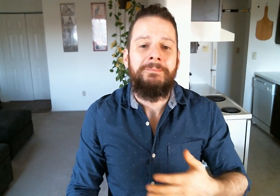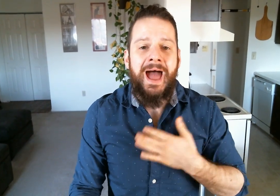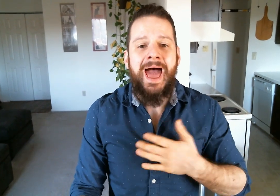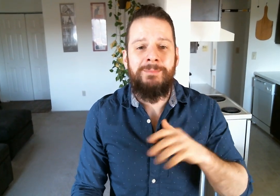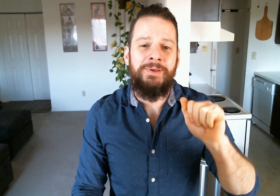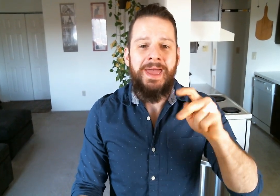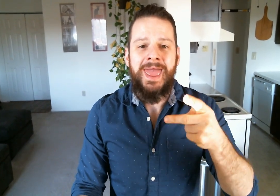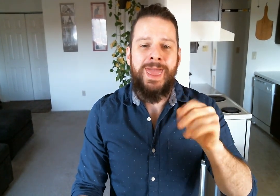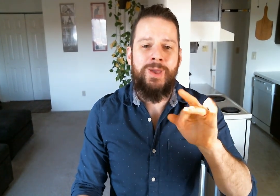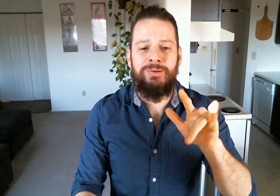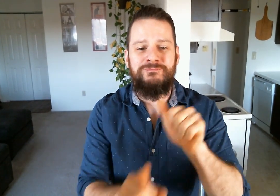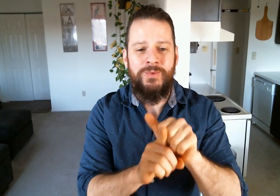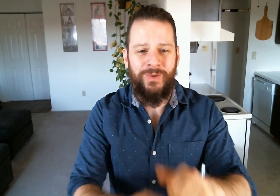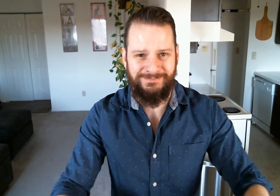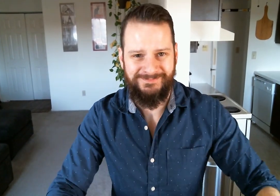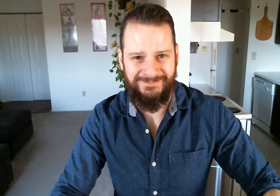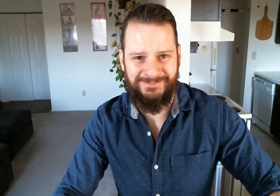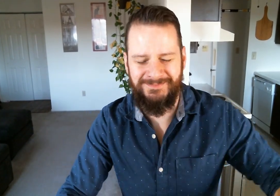Happy April Fool's.